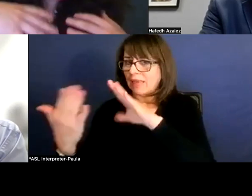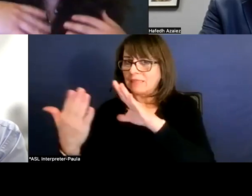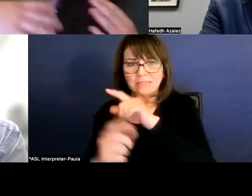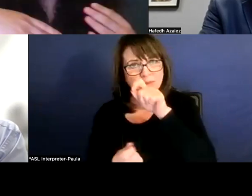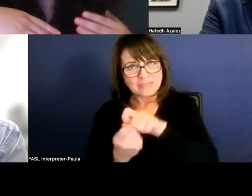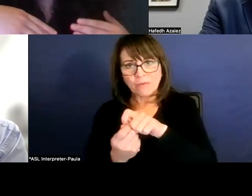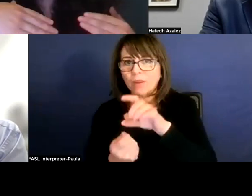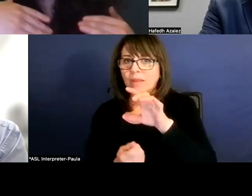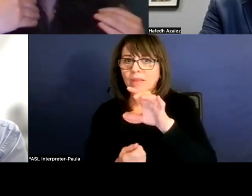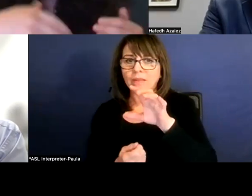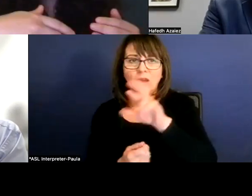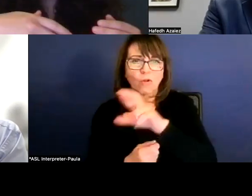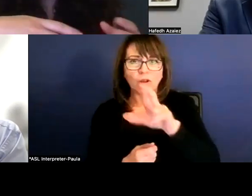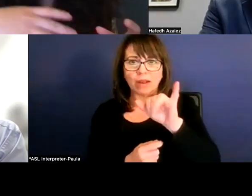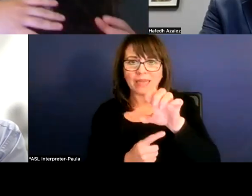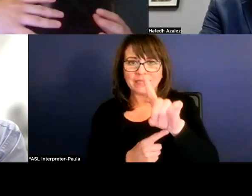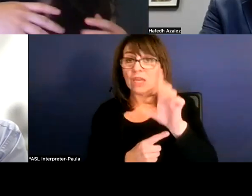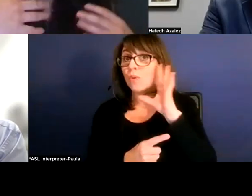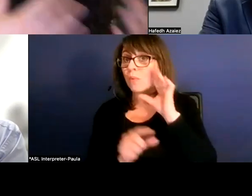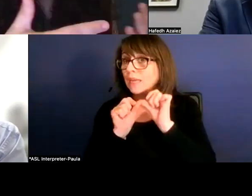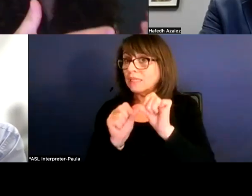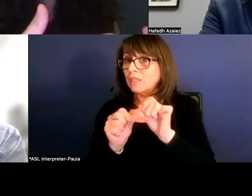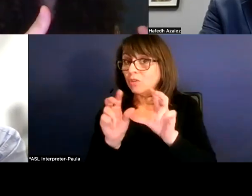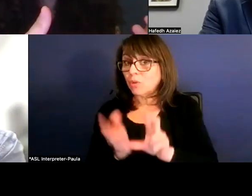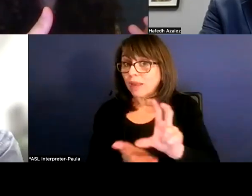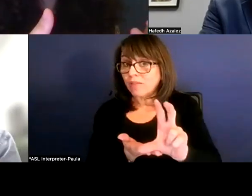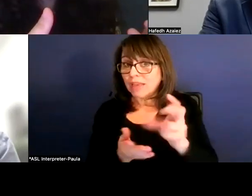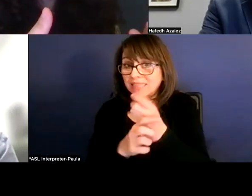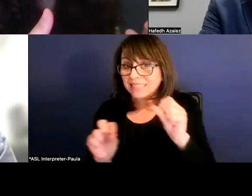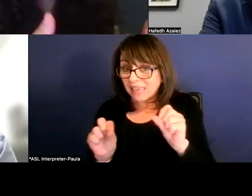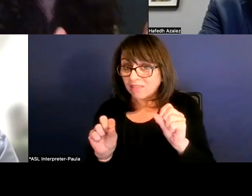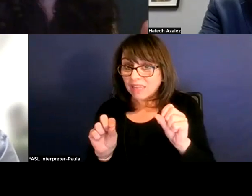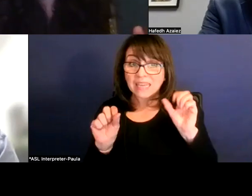will we continue to invest in safety? Are grants something that we can utilize? Yeah.